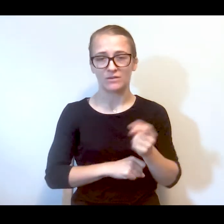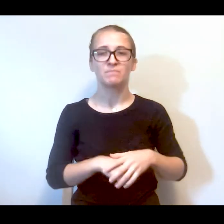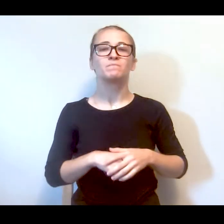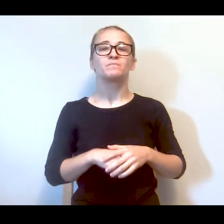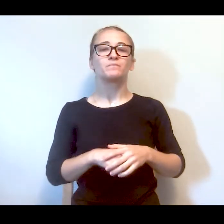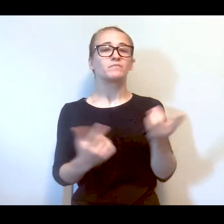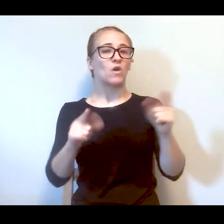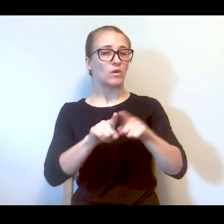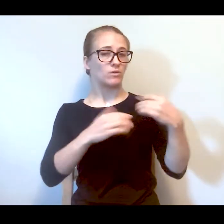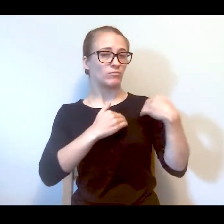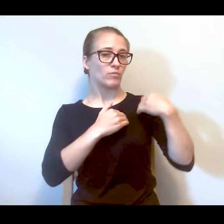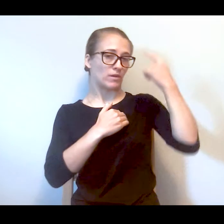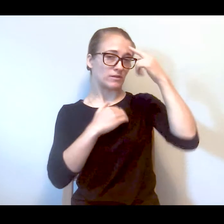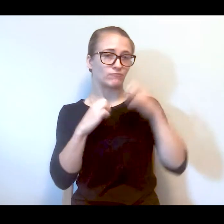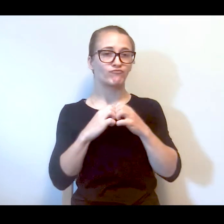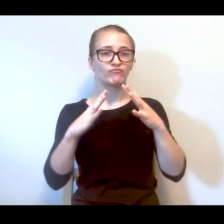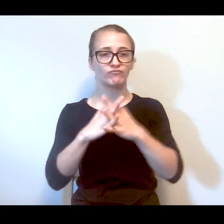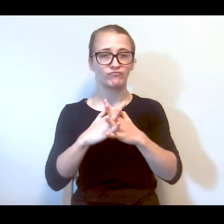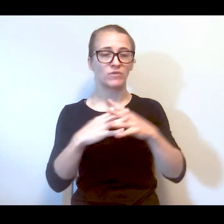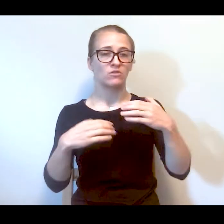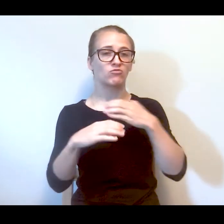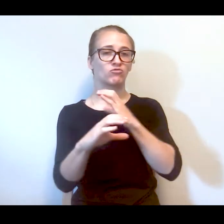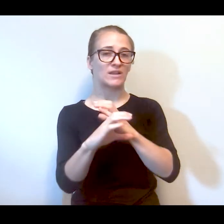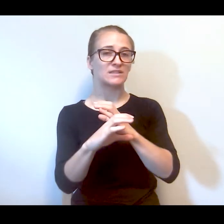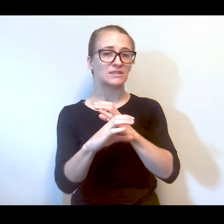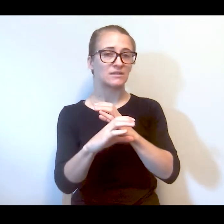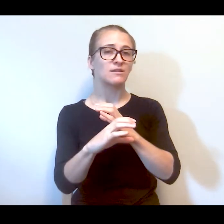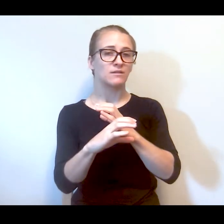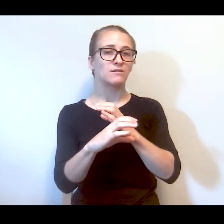He's responsible for the creation of a crisis